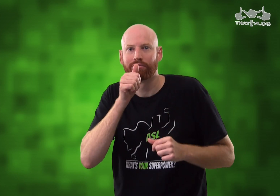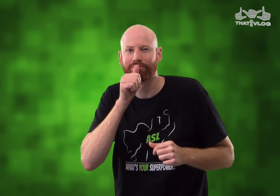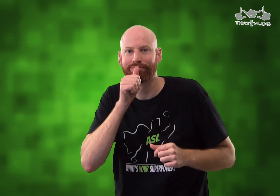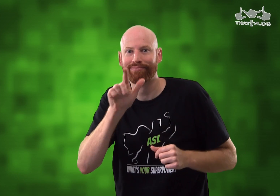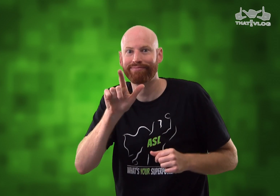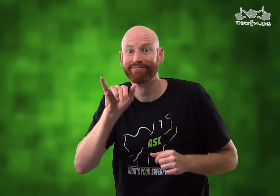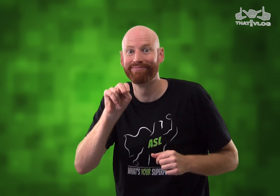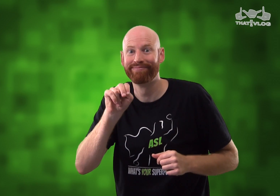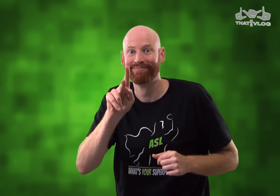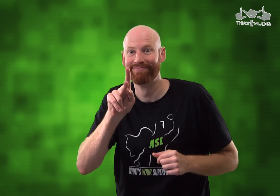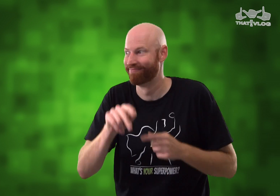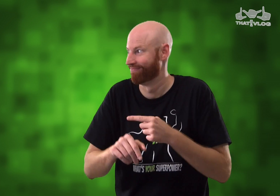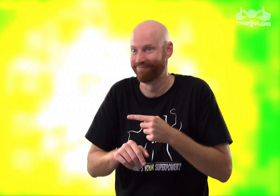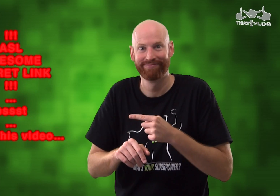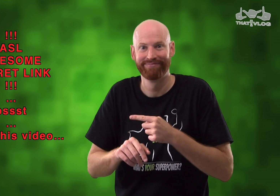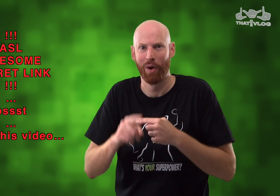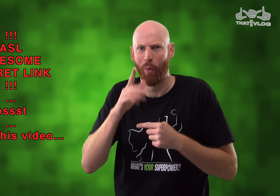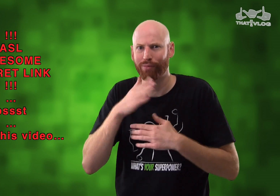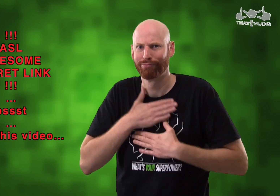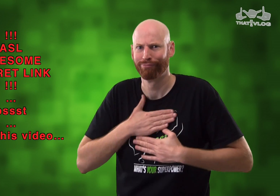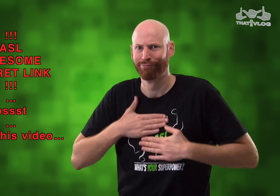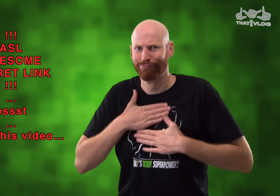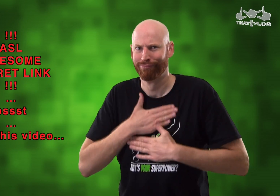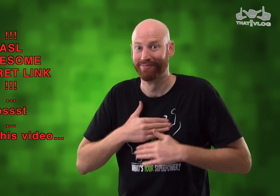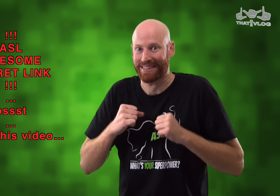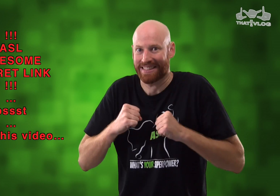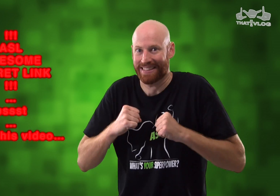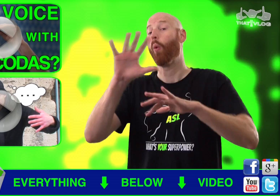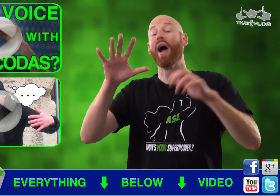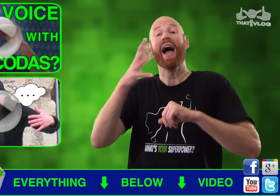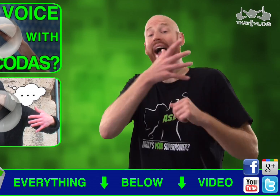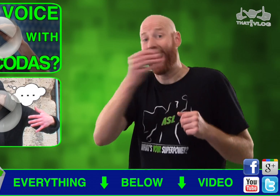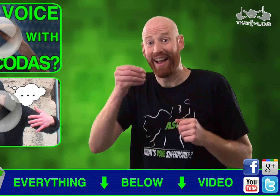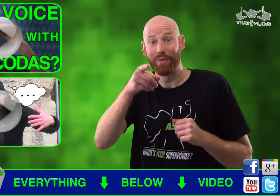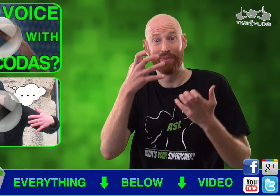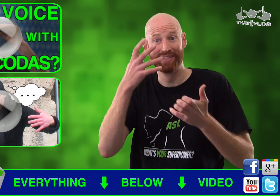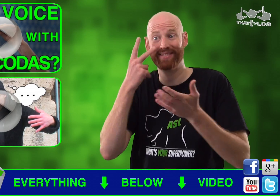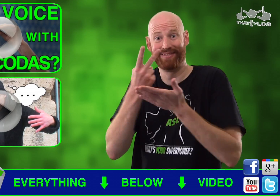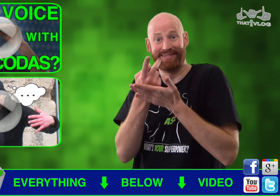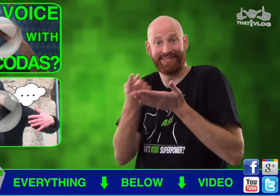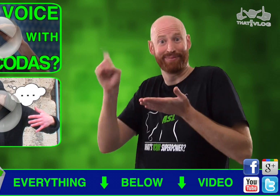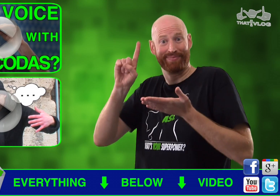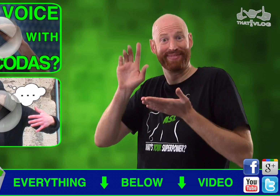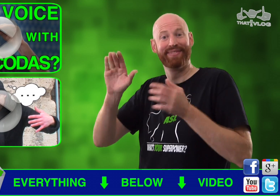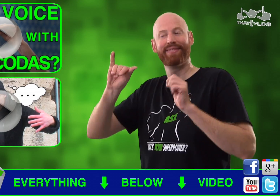in the description, I'll have a secret link for you. So, I hope you guys enjoy that video. OH and if you